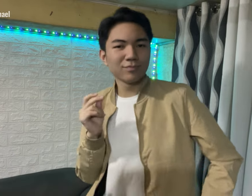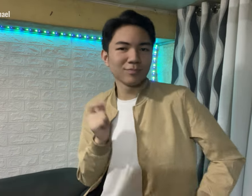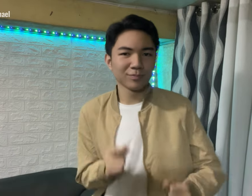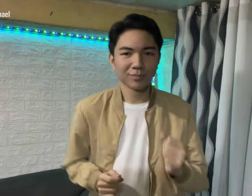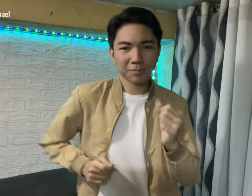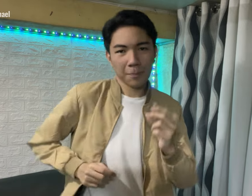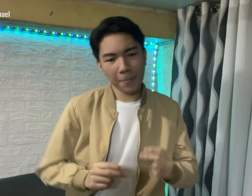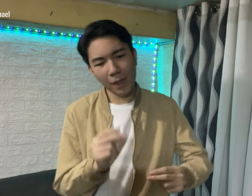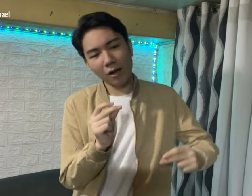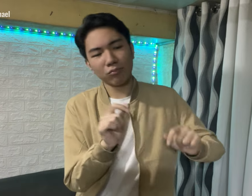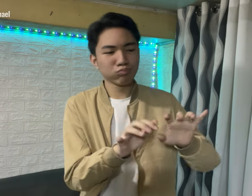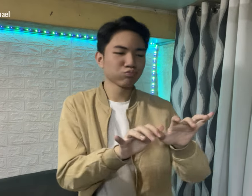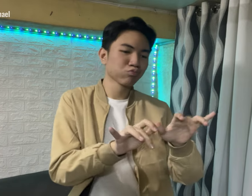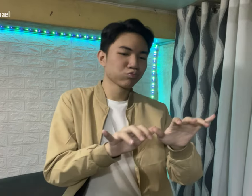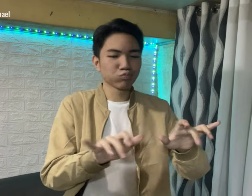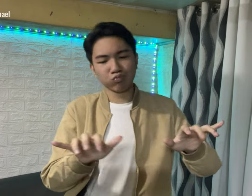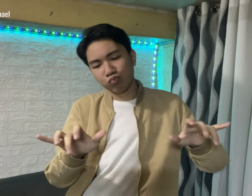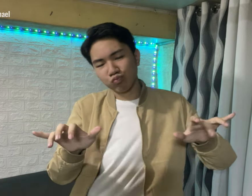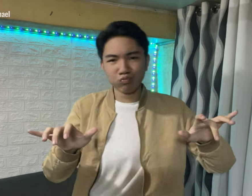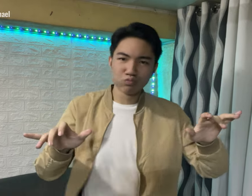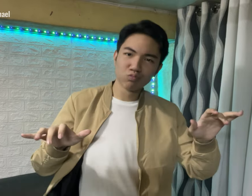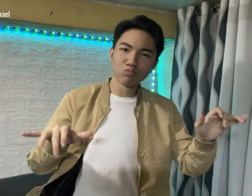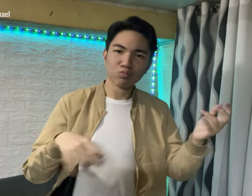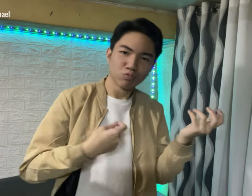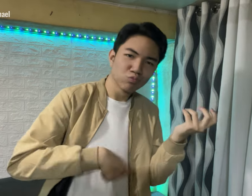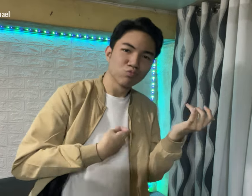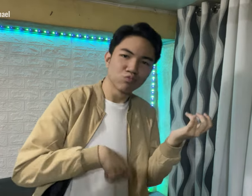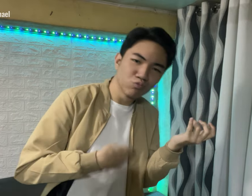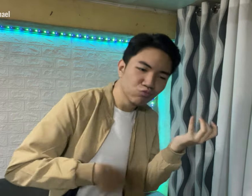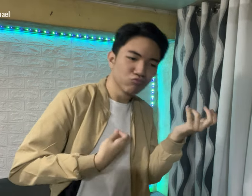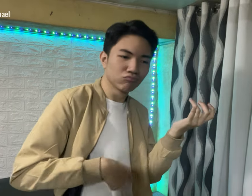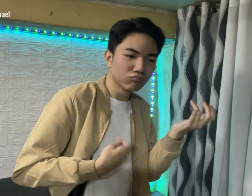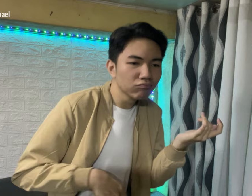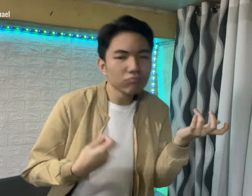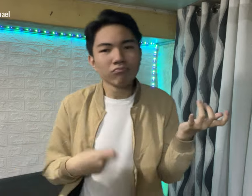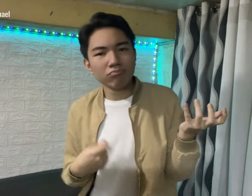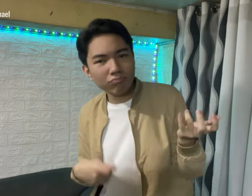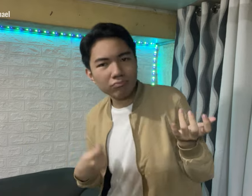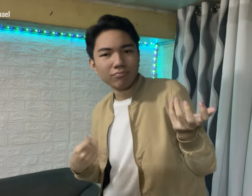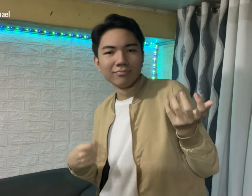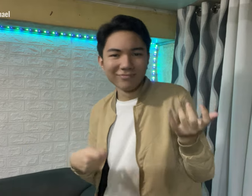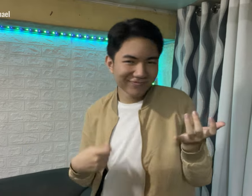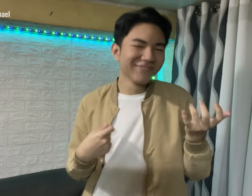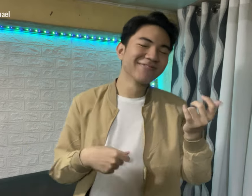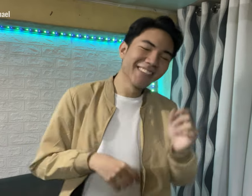[Just jamming XD]